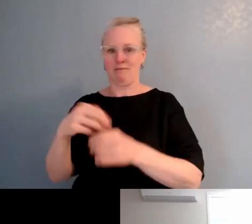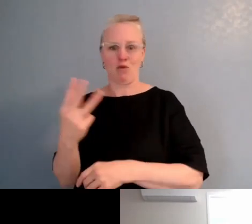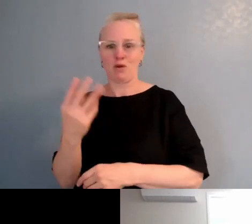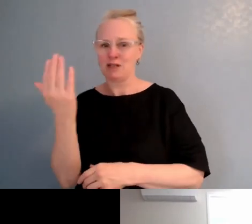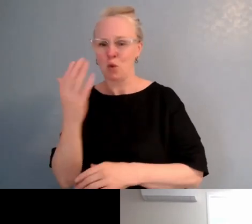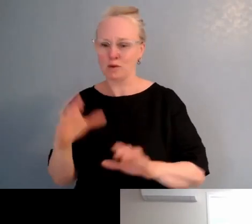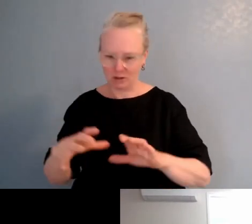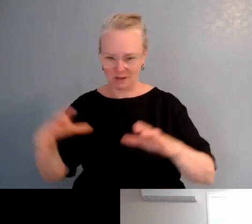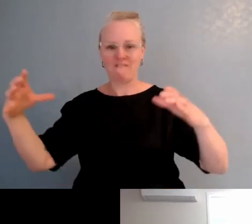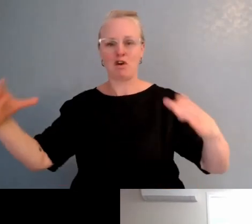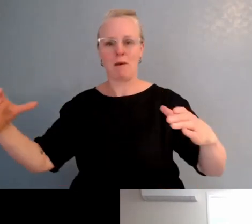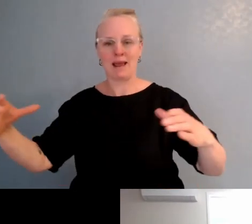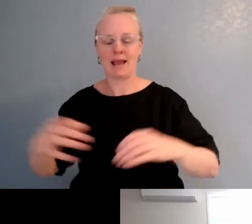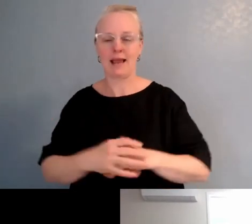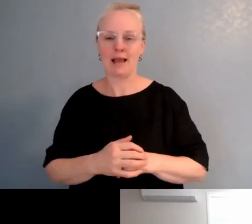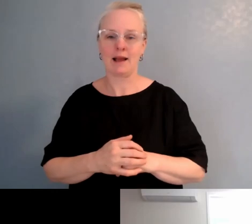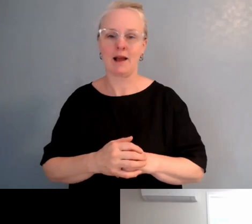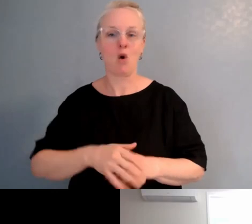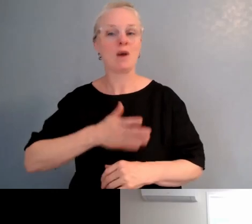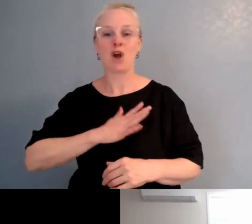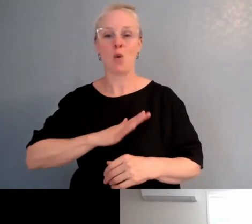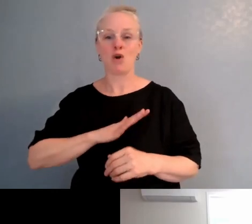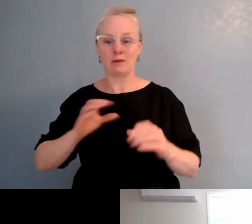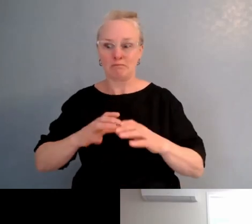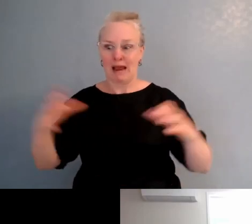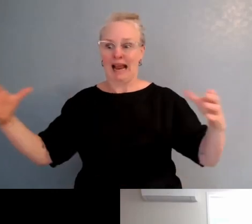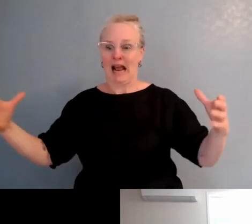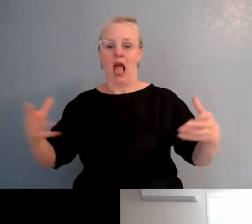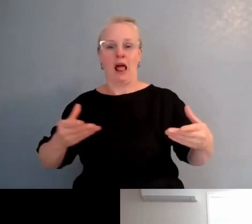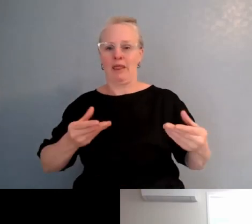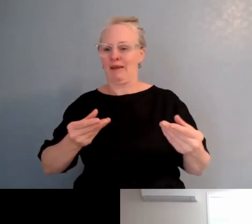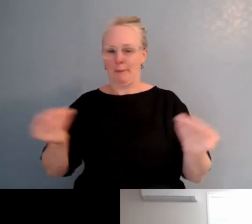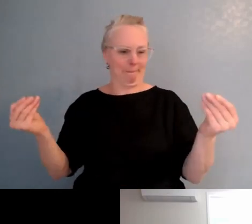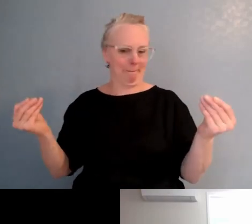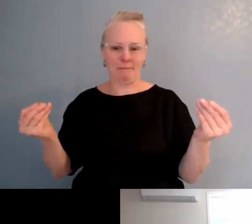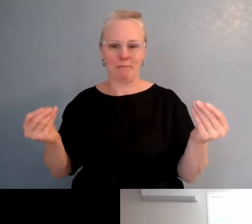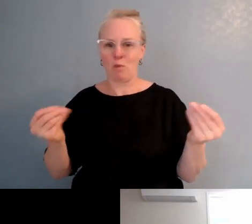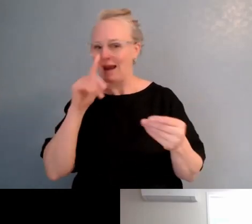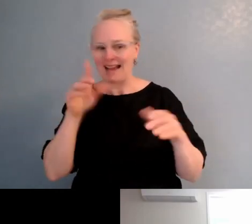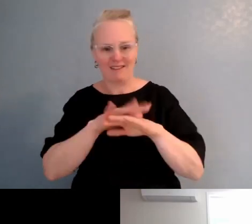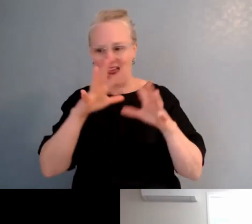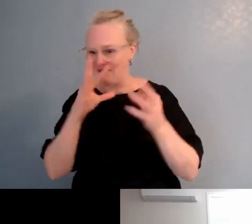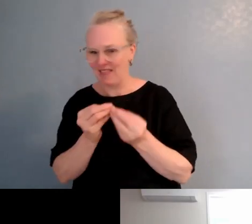is to make sure that we're not spreading ourselves too thin. So, I know there's been a couple of approaches